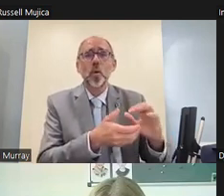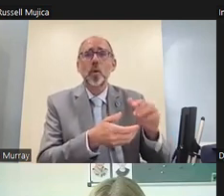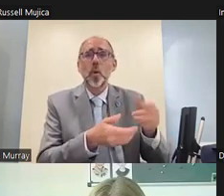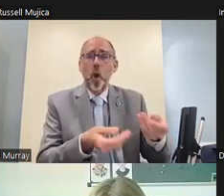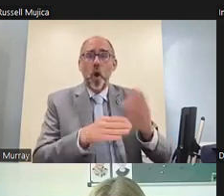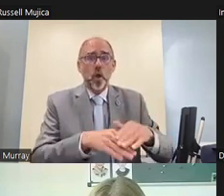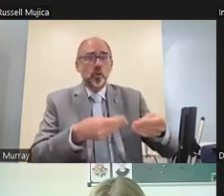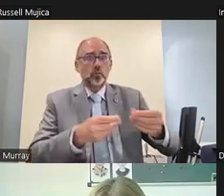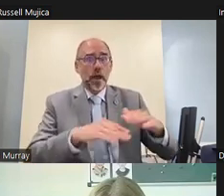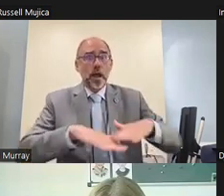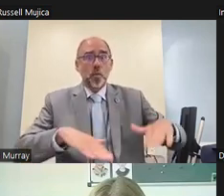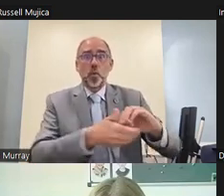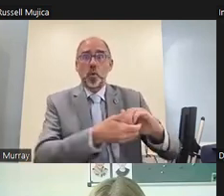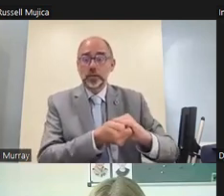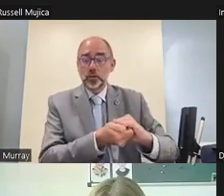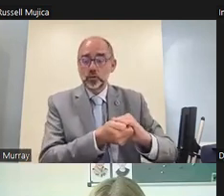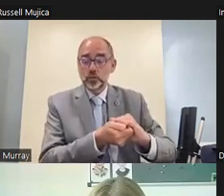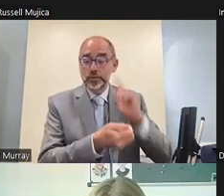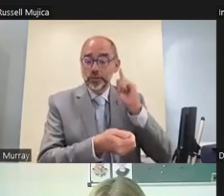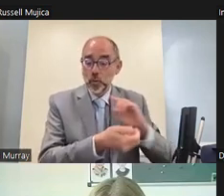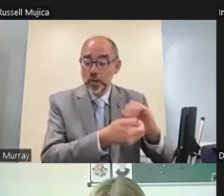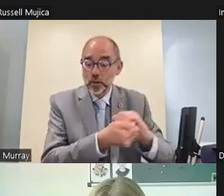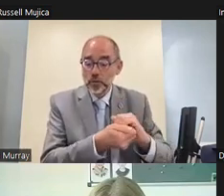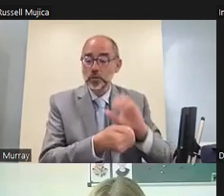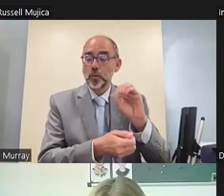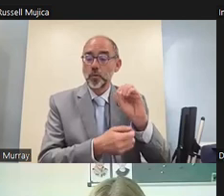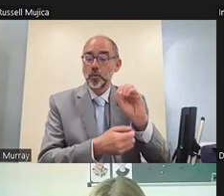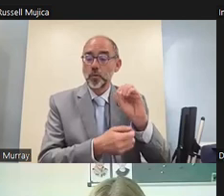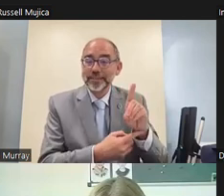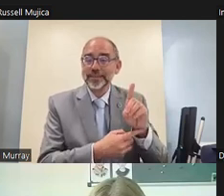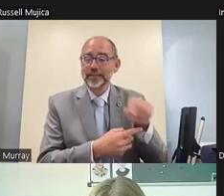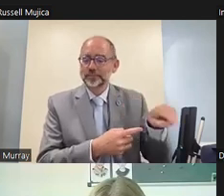in order to secure robust civil society participation